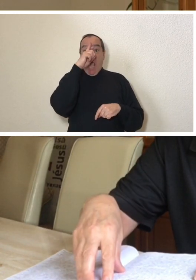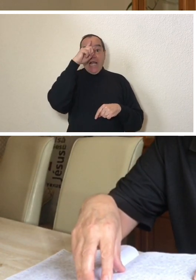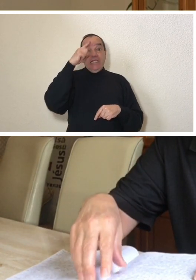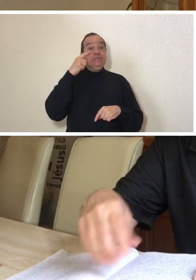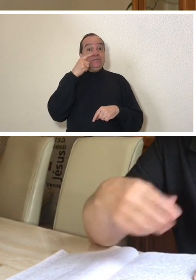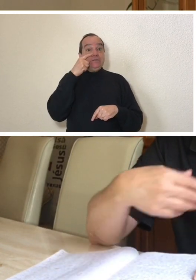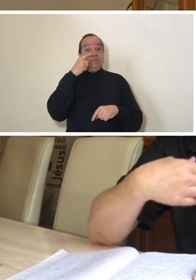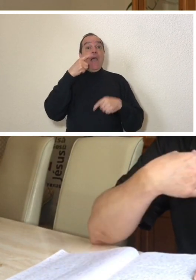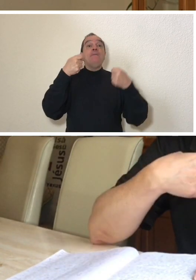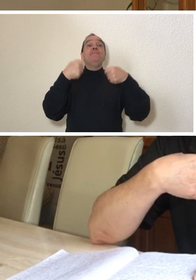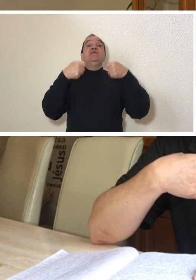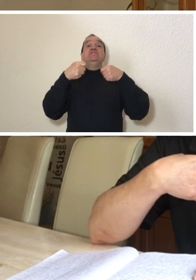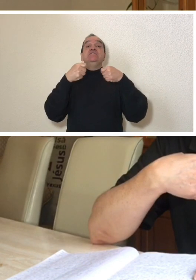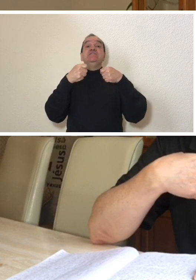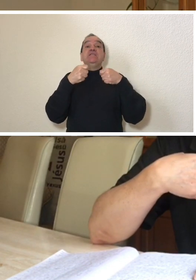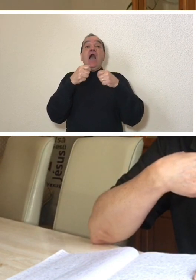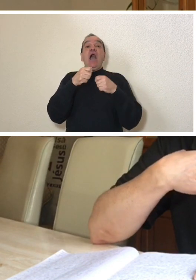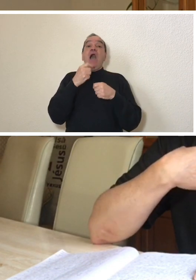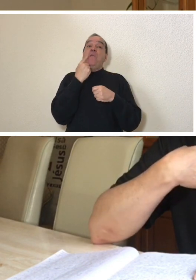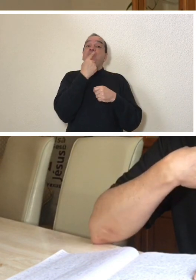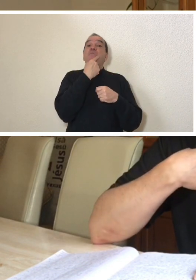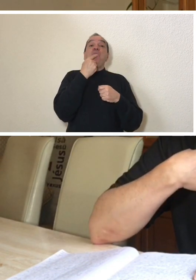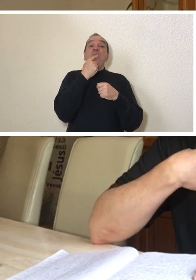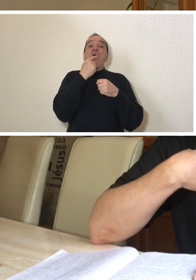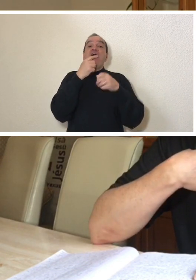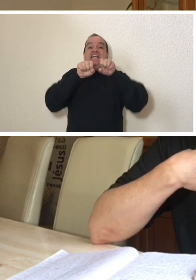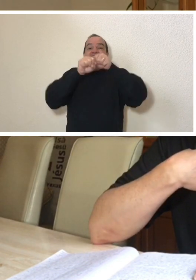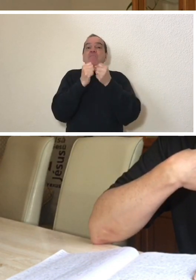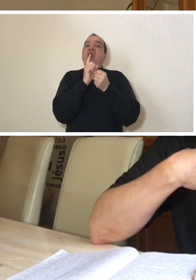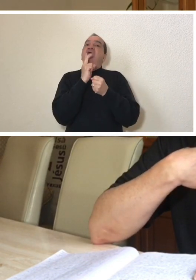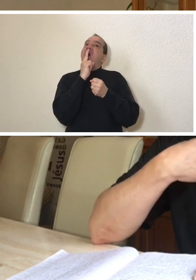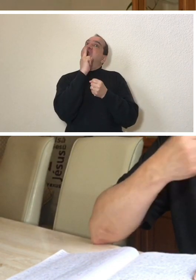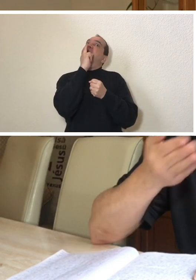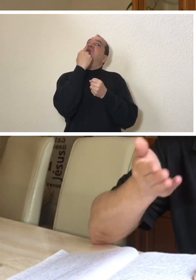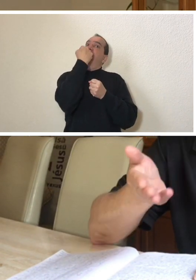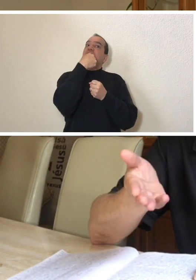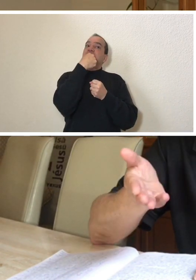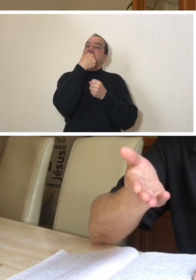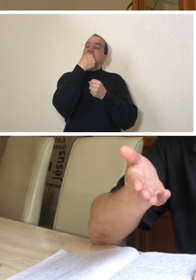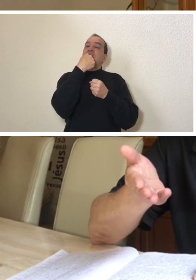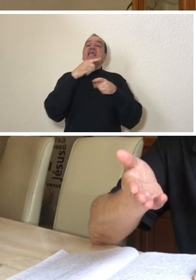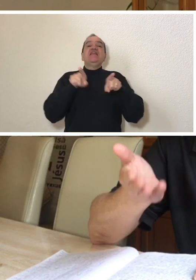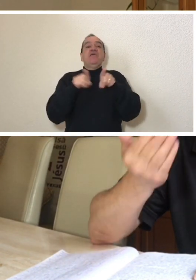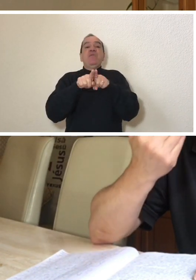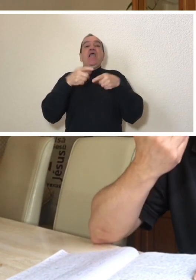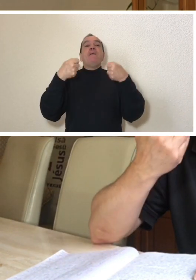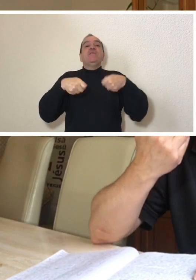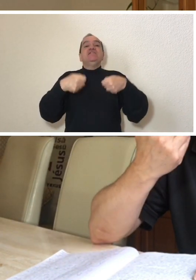a tracheostomy would be necessary. If that happened, I would have to use a